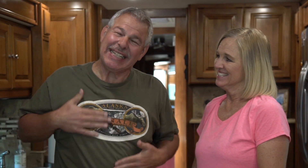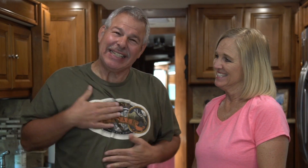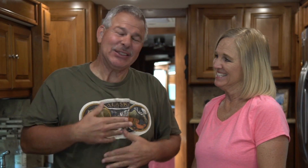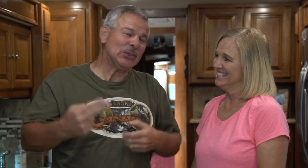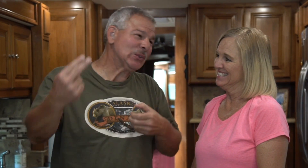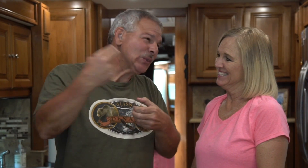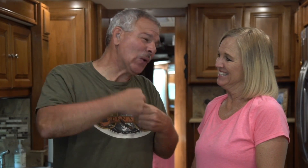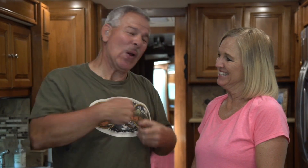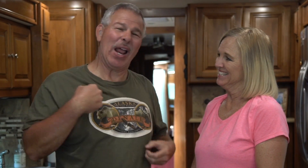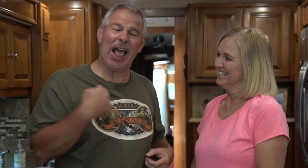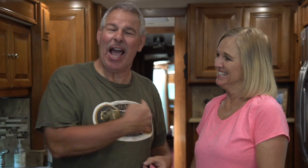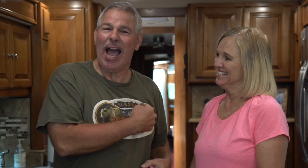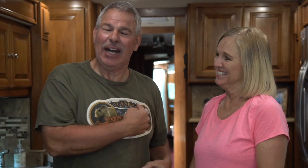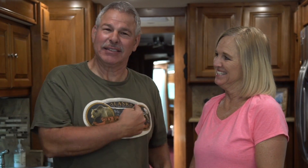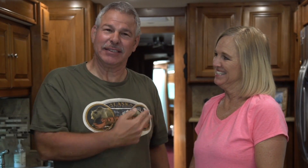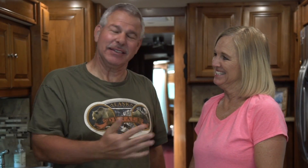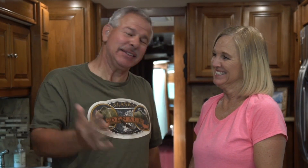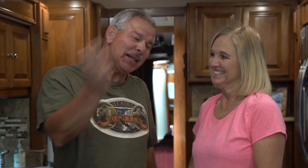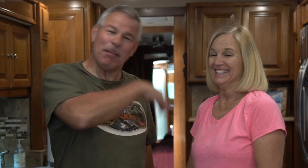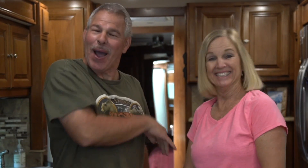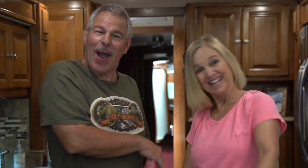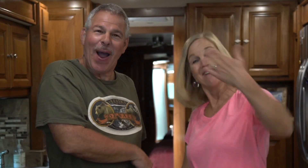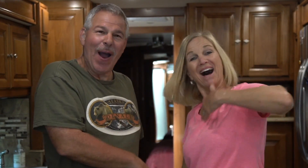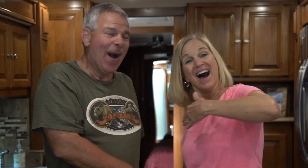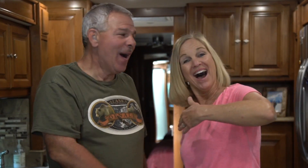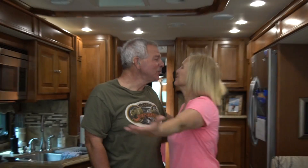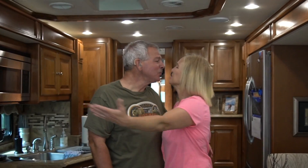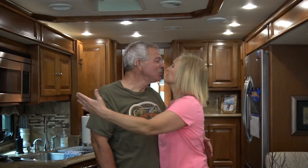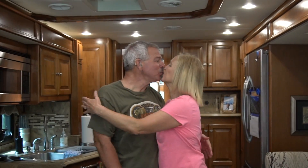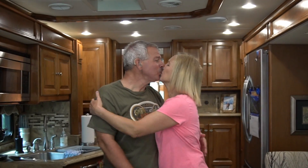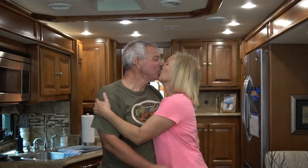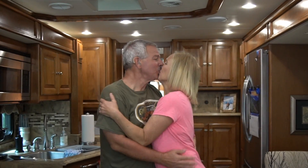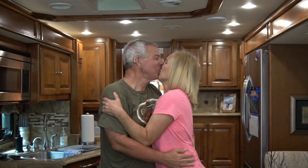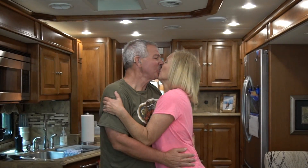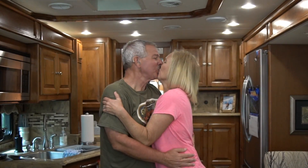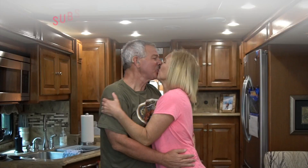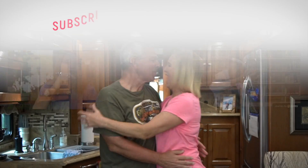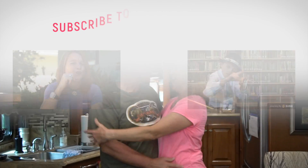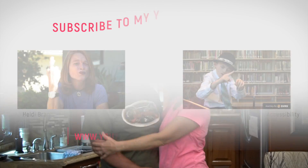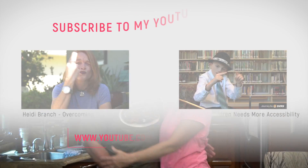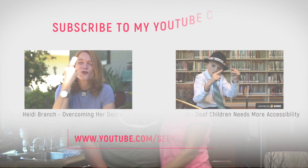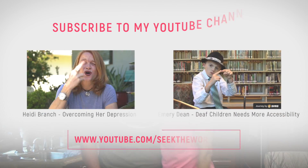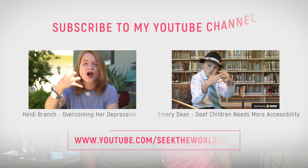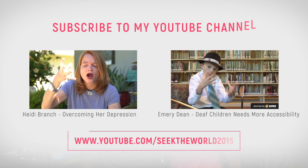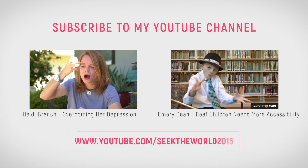Please join us! Come on!